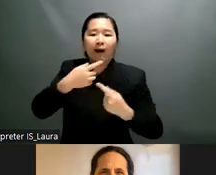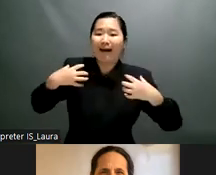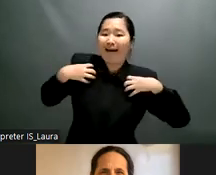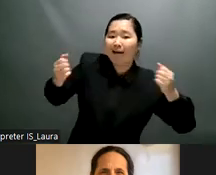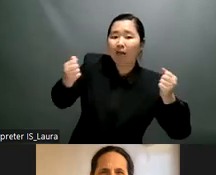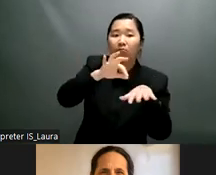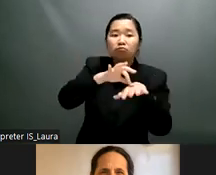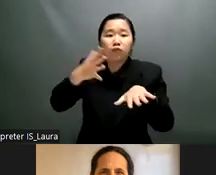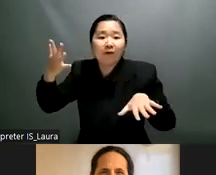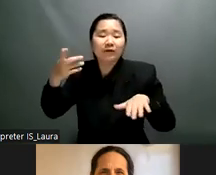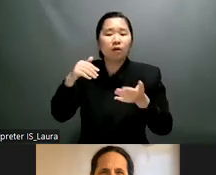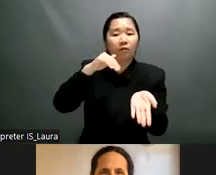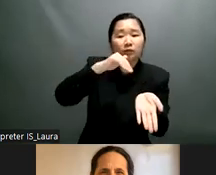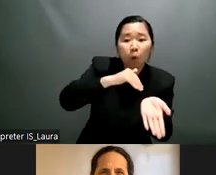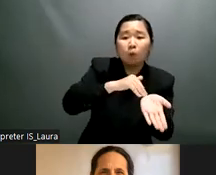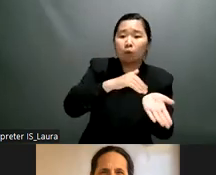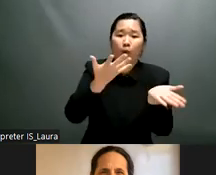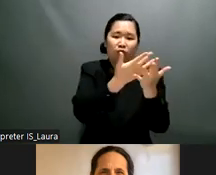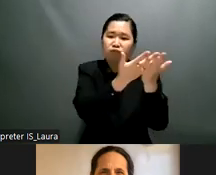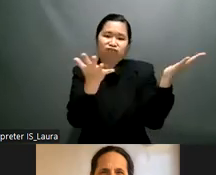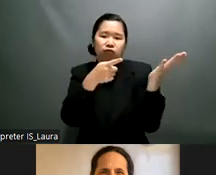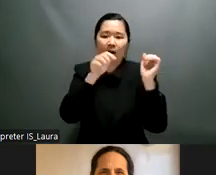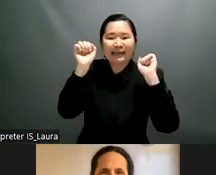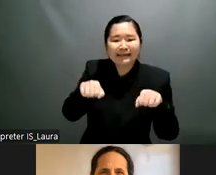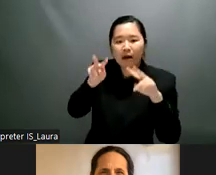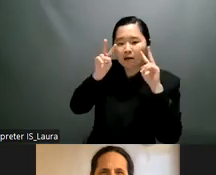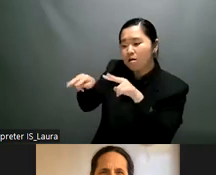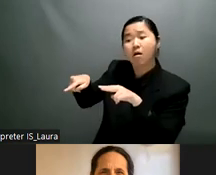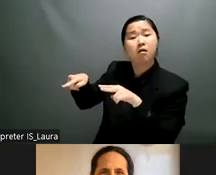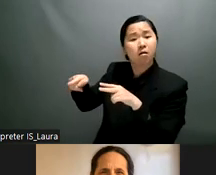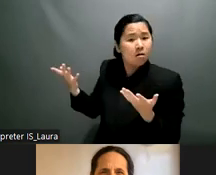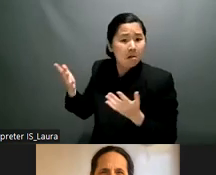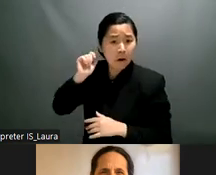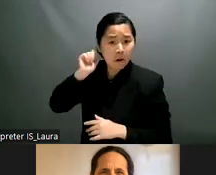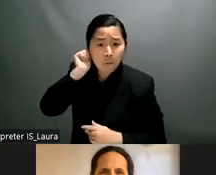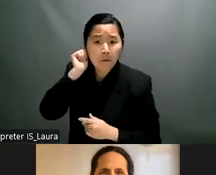disabilities and without their knowledge that becomes a breach of um